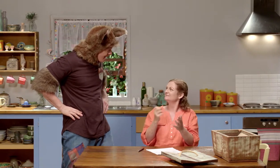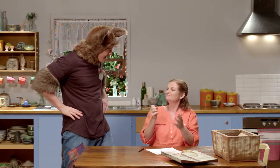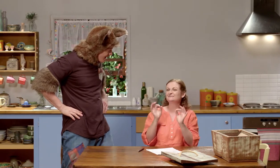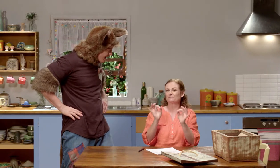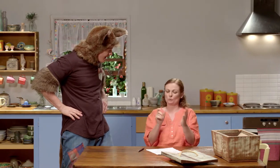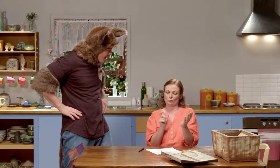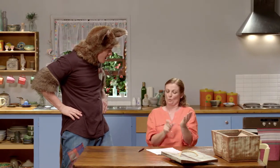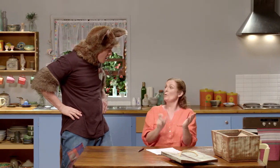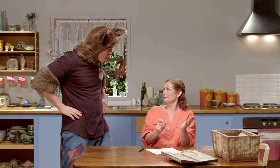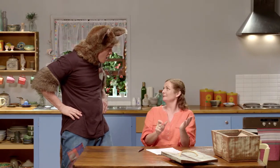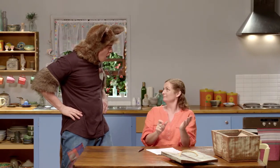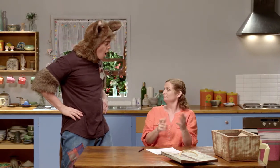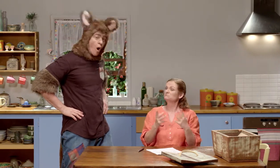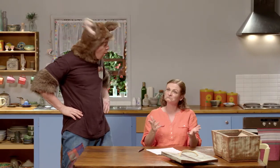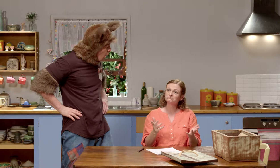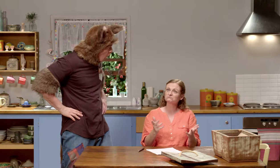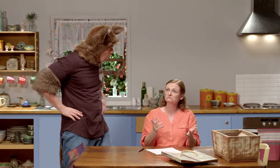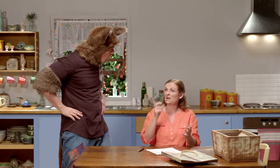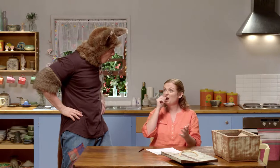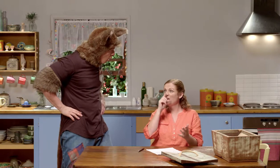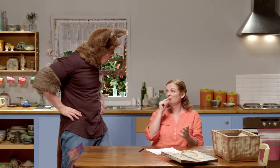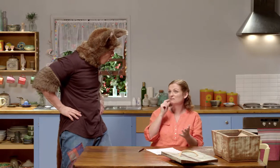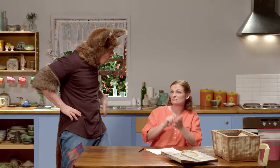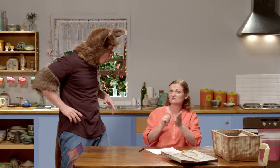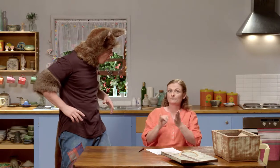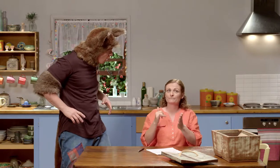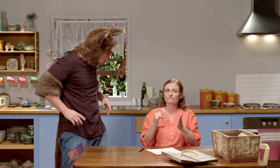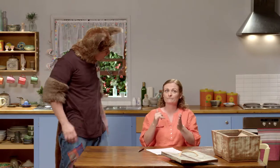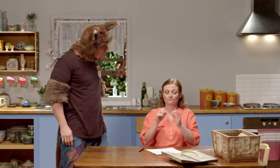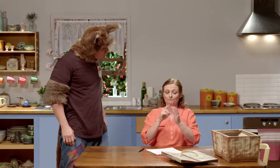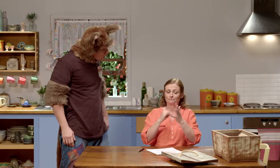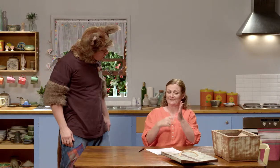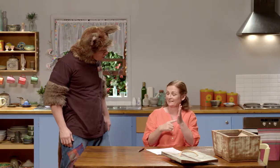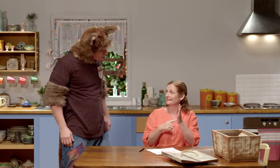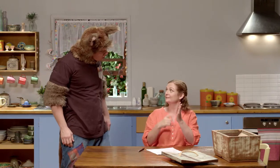they put some special words at the end, like 'Best Regards'.